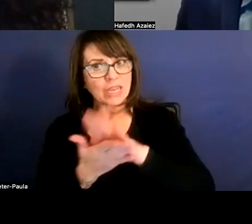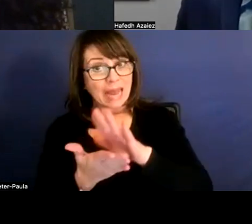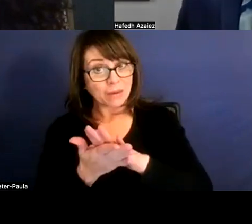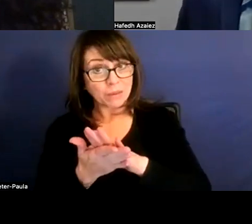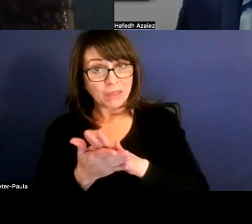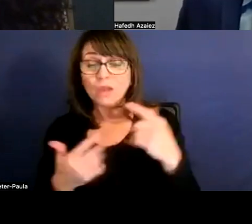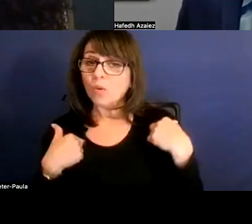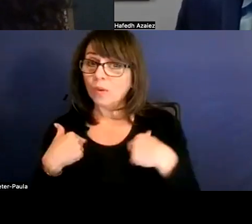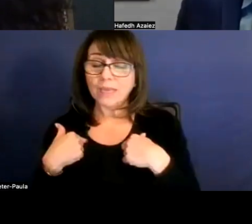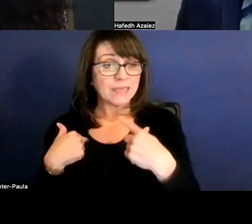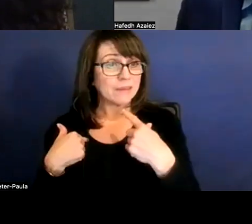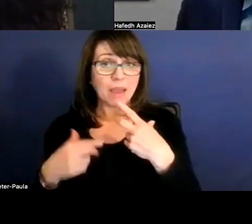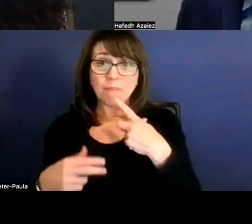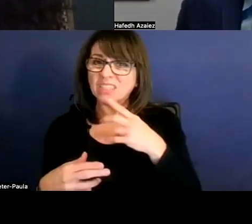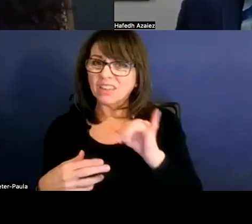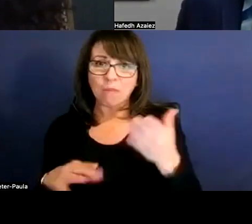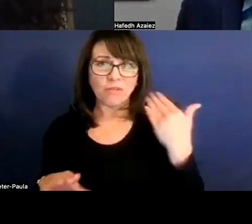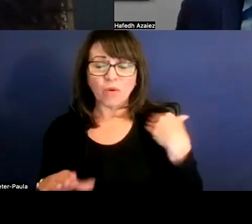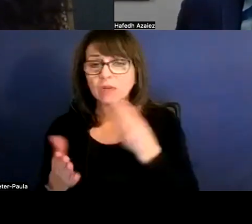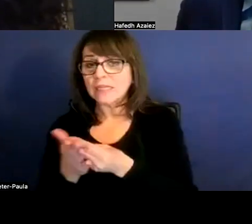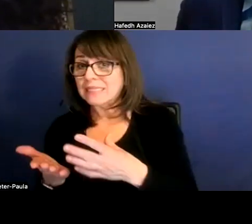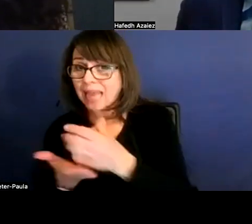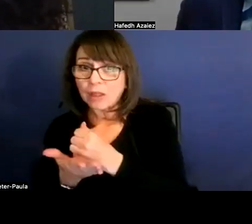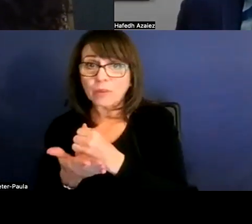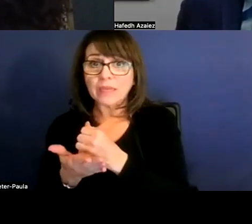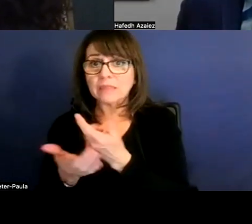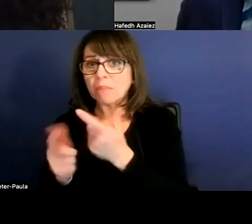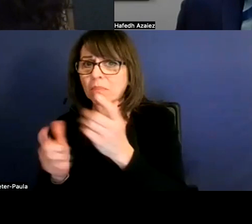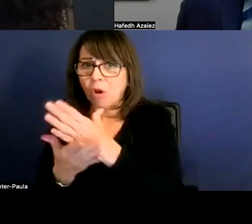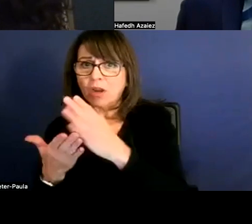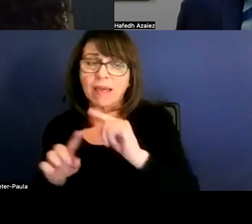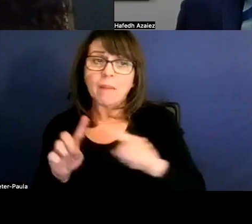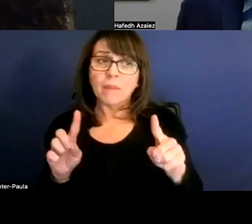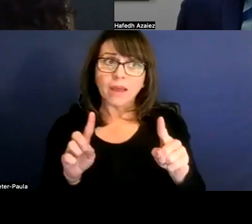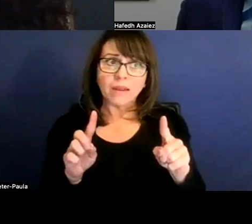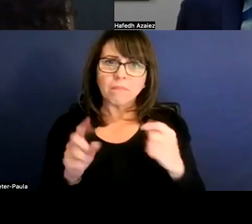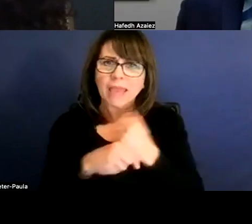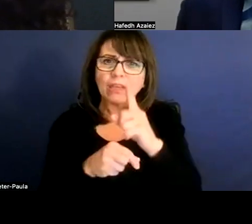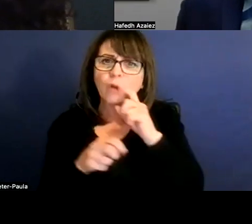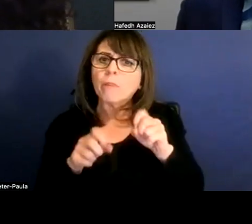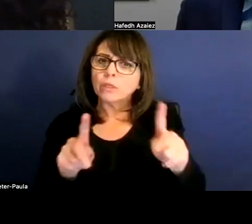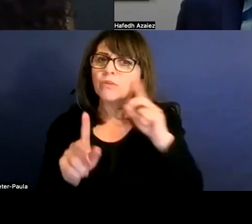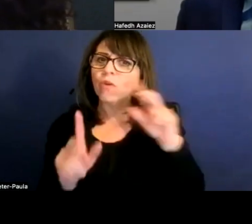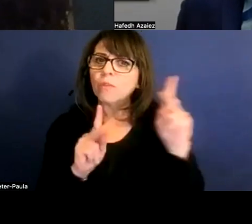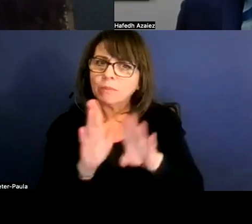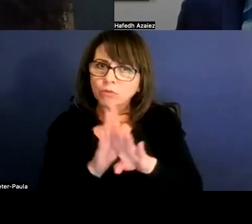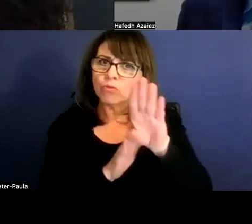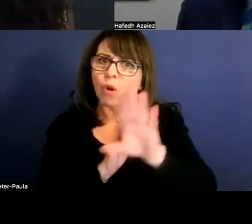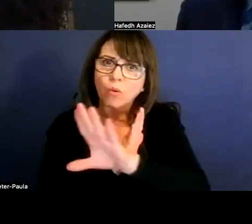Salaries and compensation are definitely a big part to that, but another part of it is making sure that there's opportunities for people to grow their career with our district.